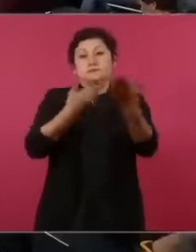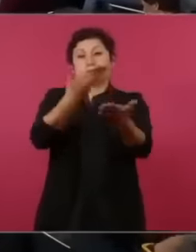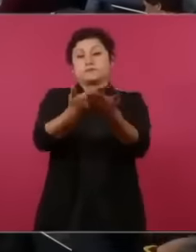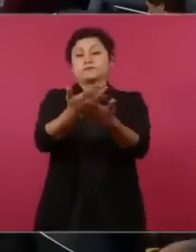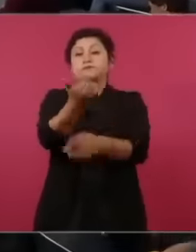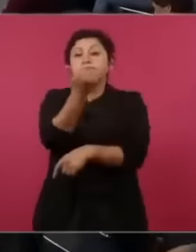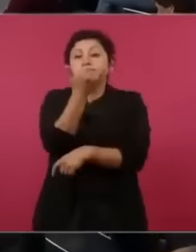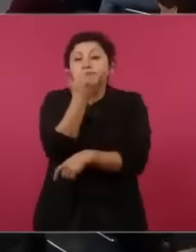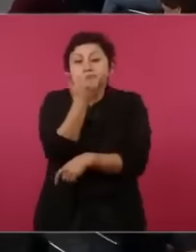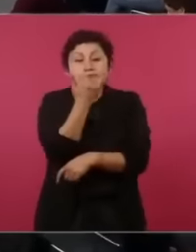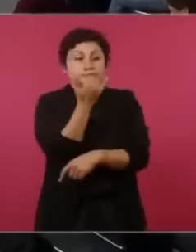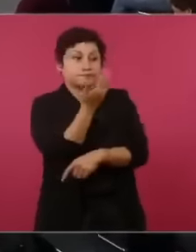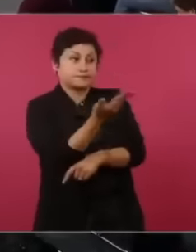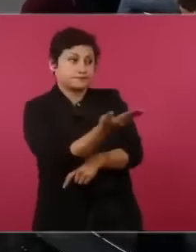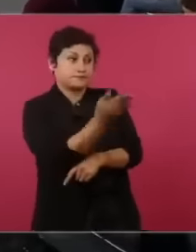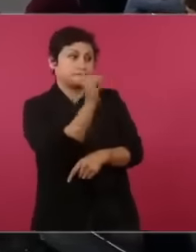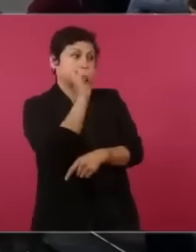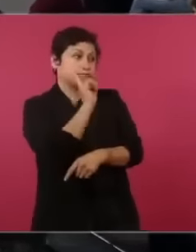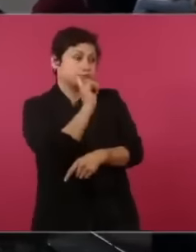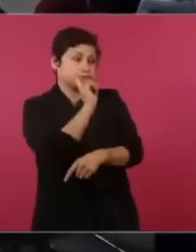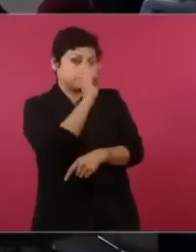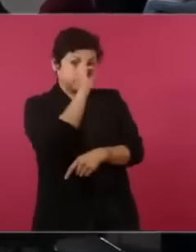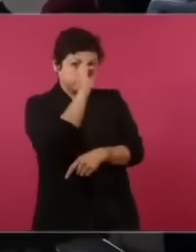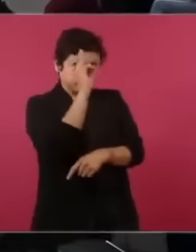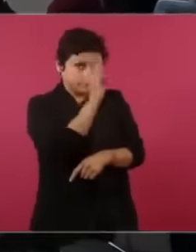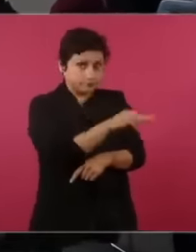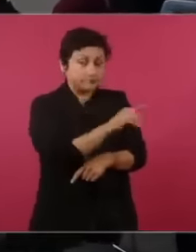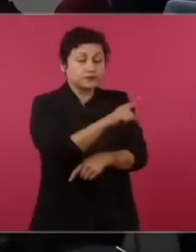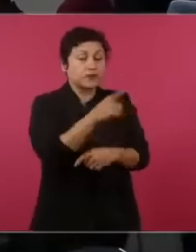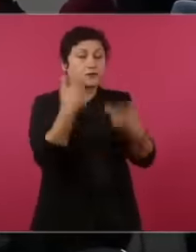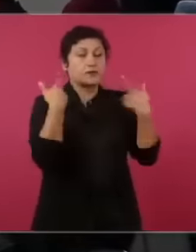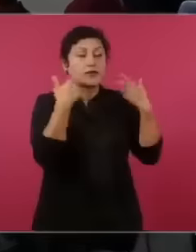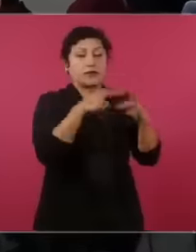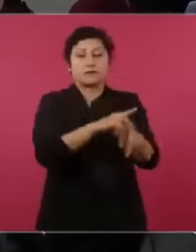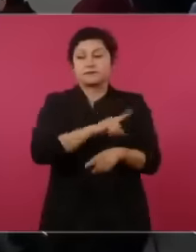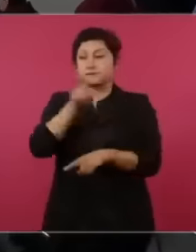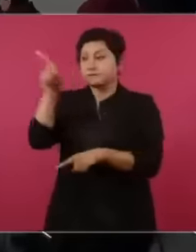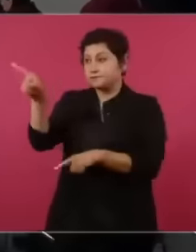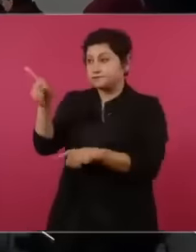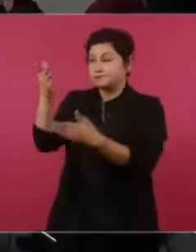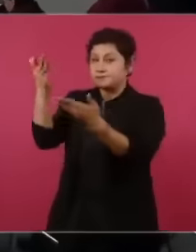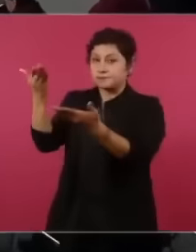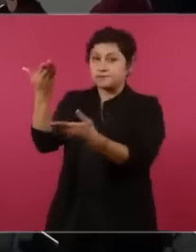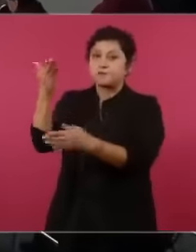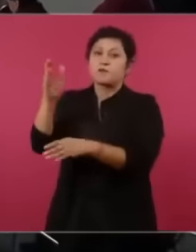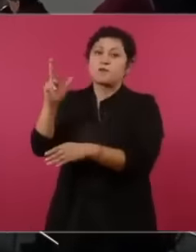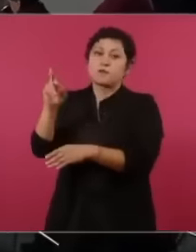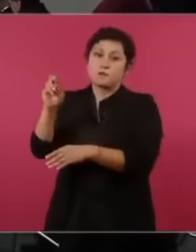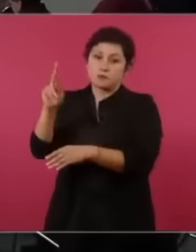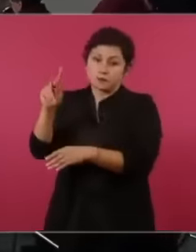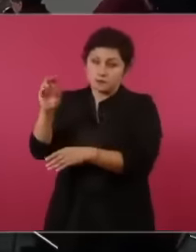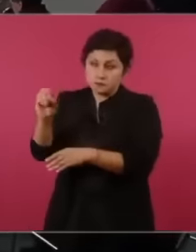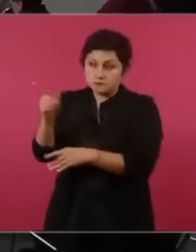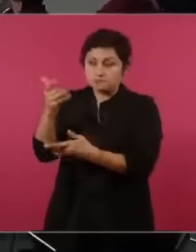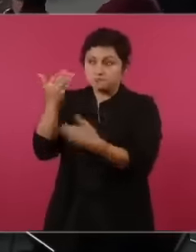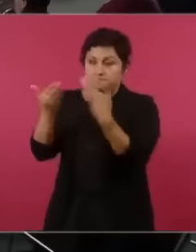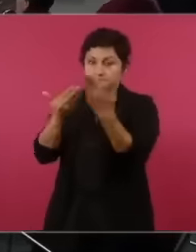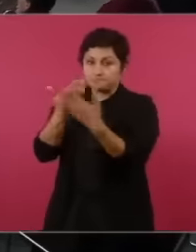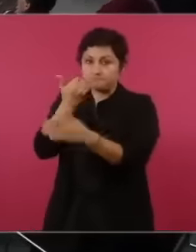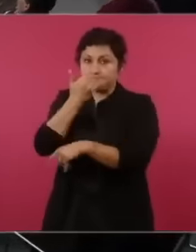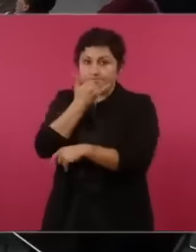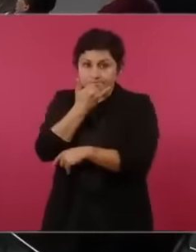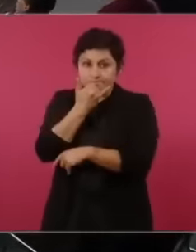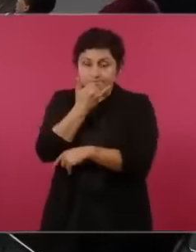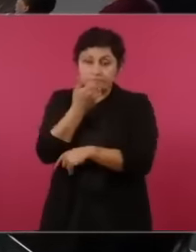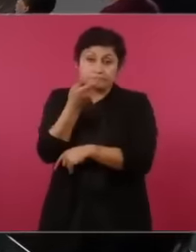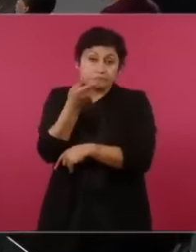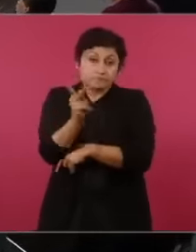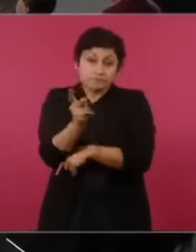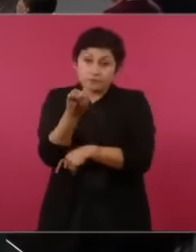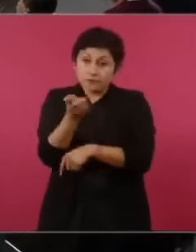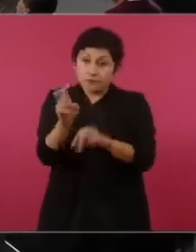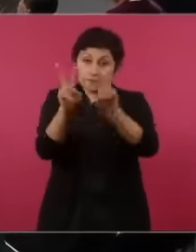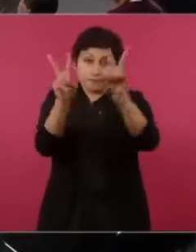likes Roberto, but what is public is public and what is more,